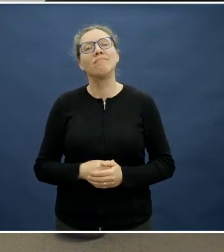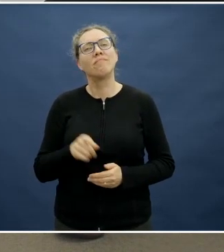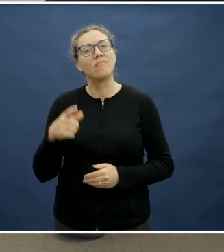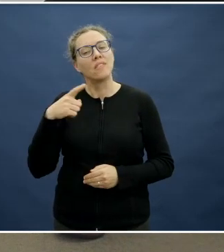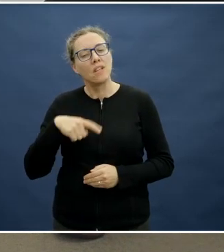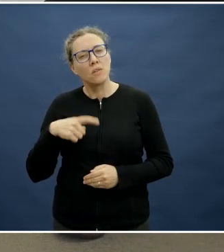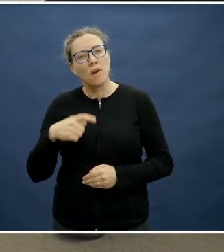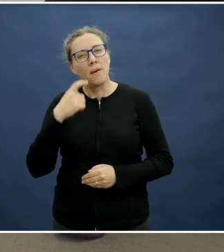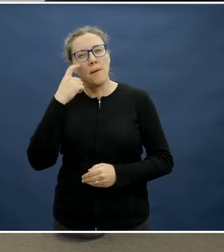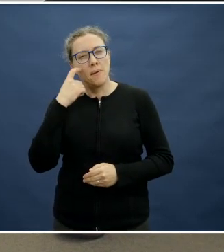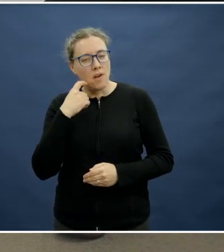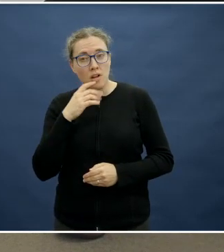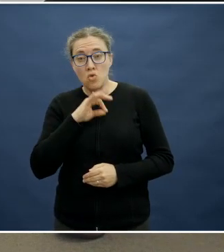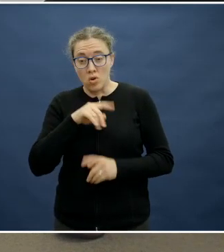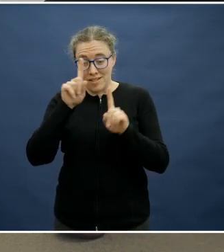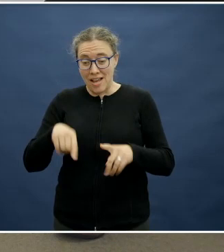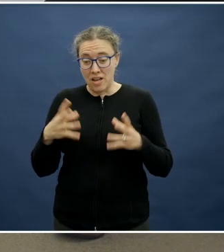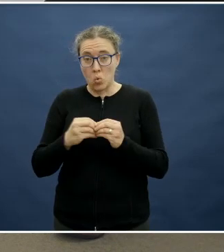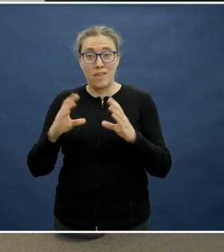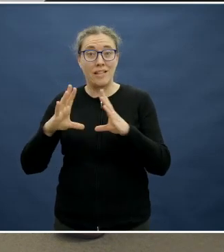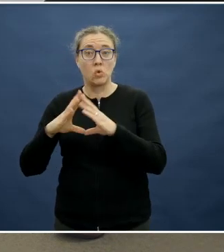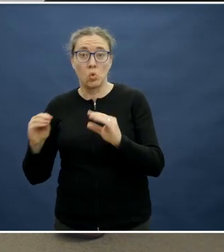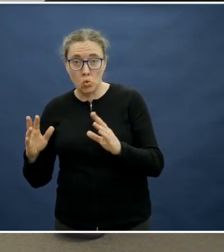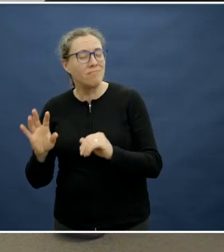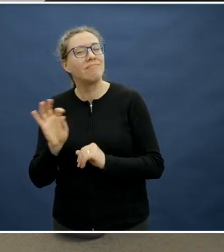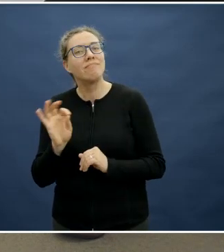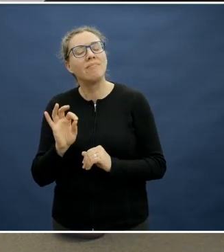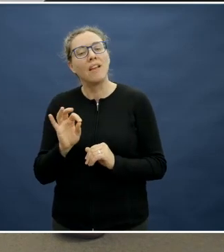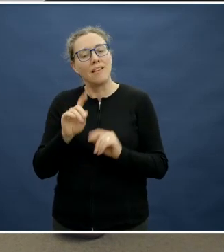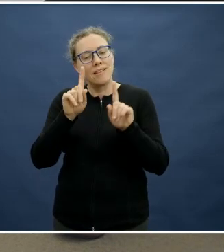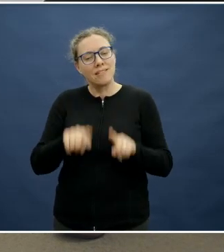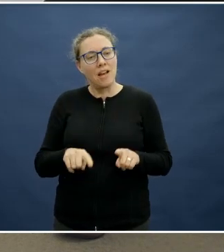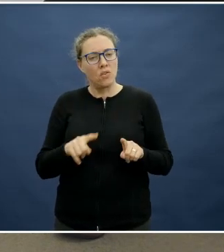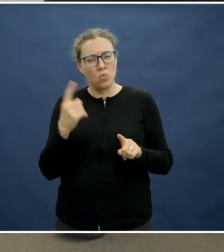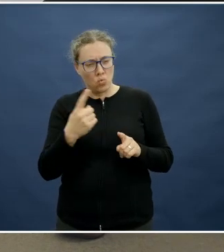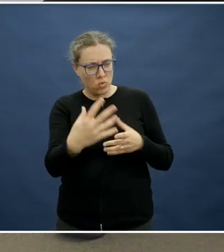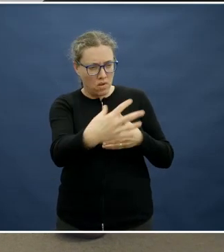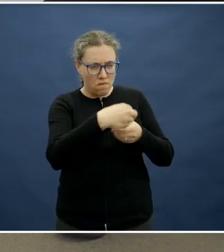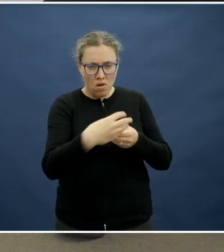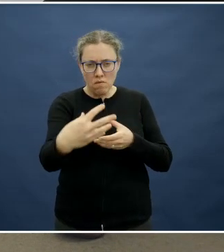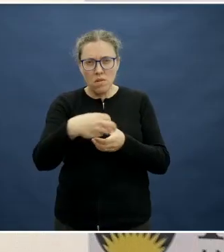actually starting with the people with the knowledge and skills you know, catering companies,